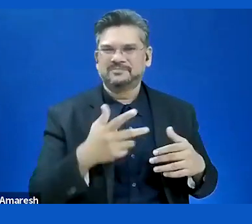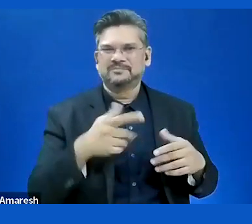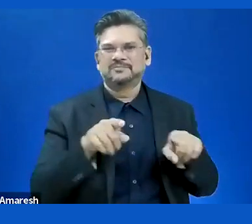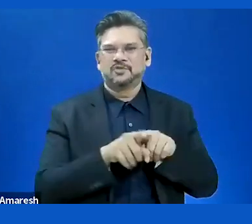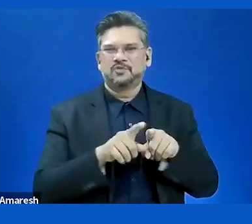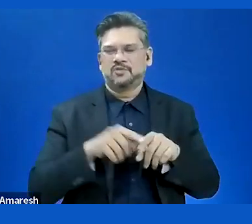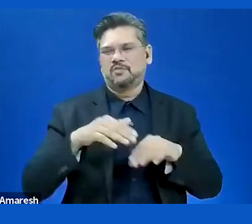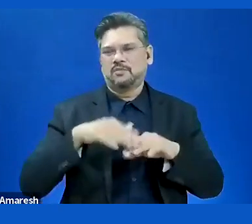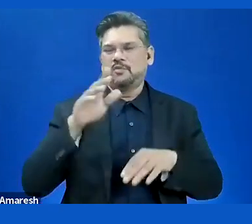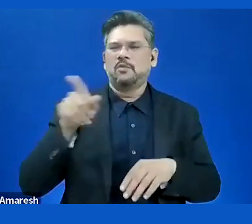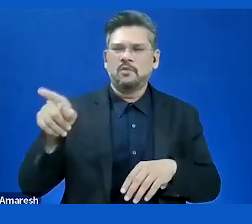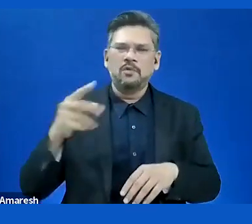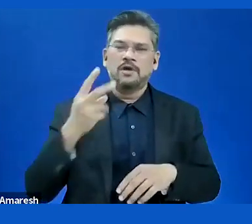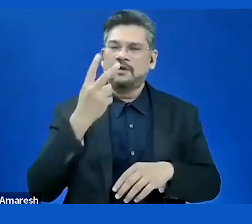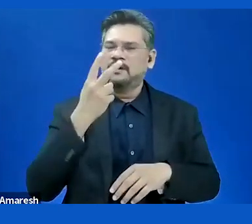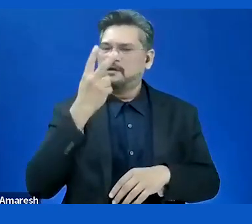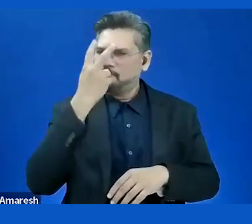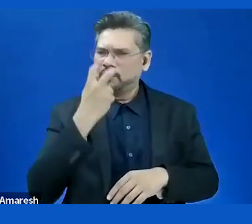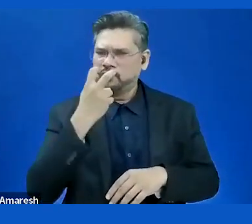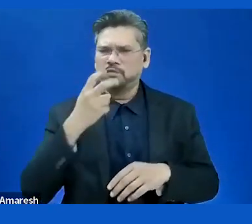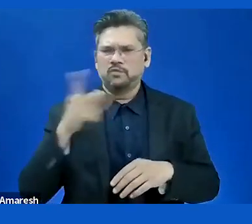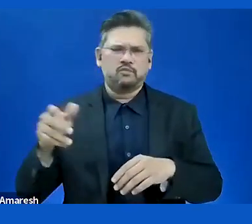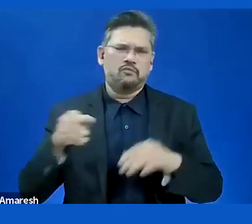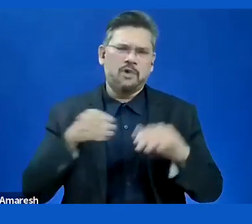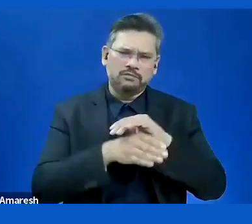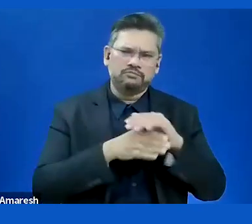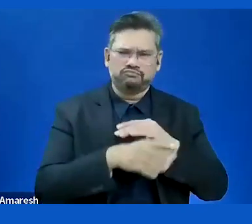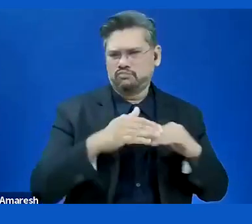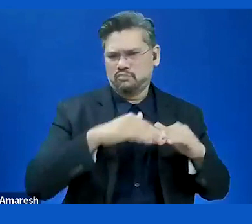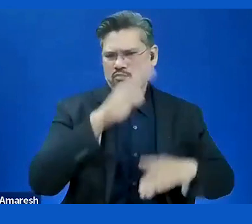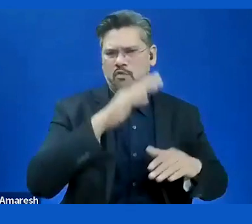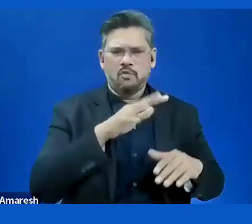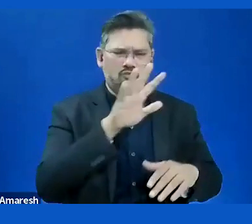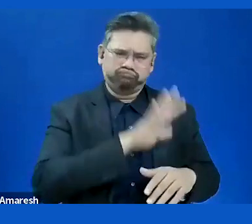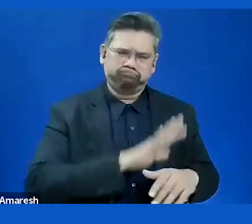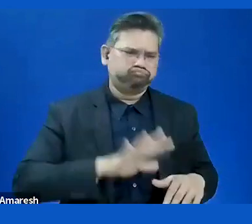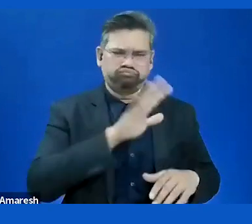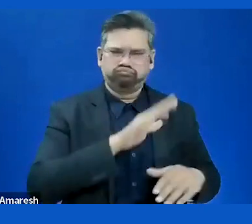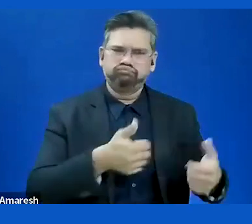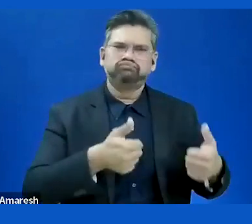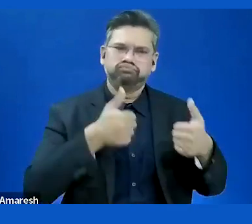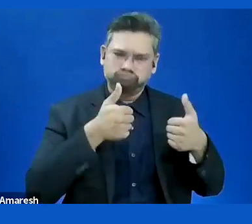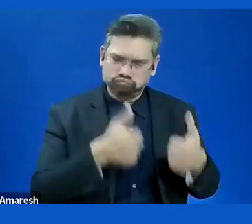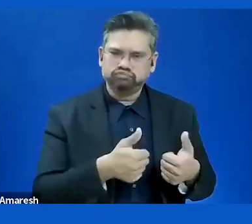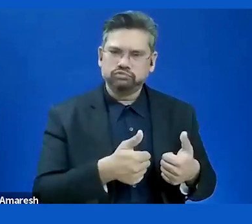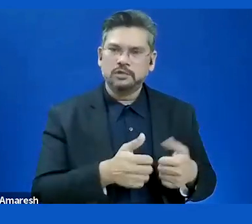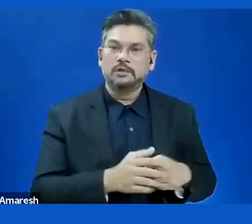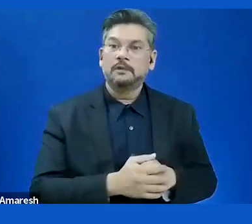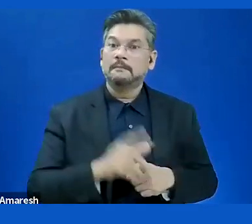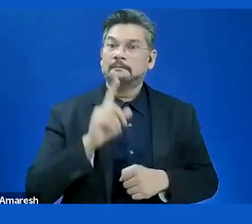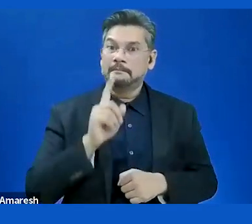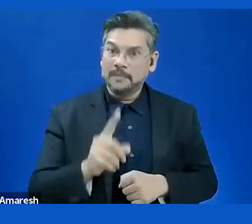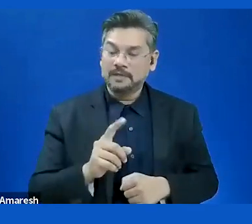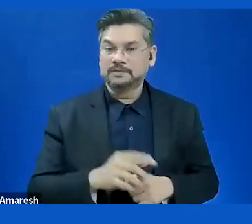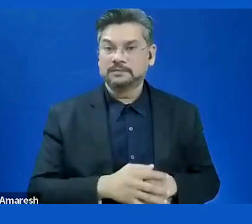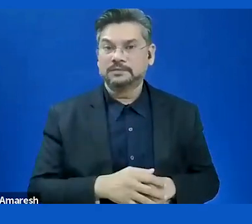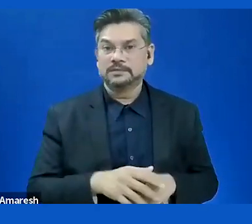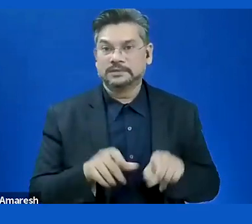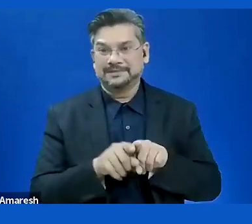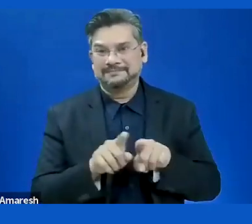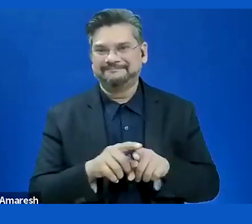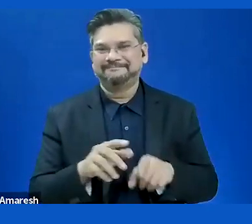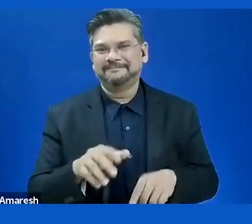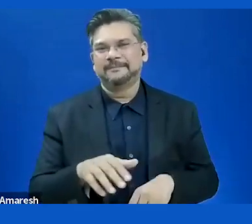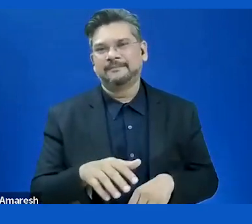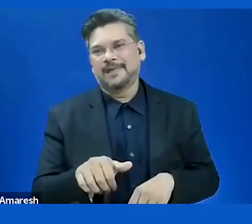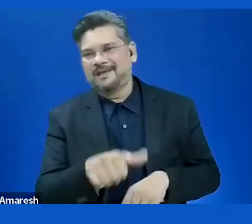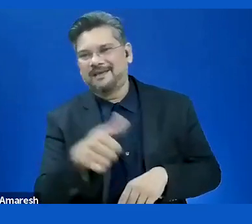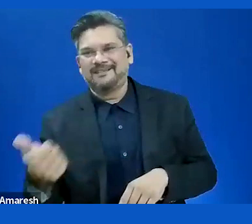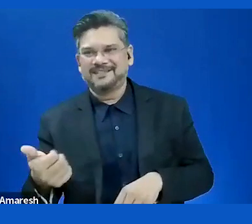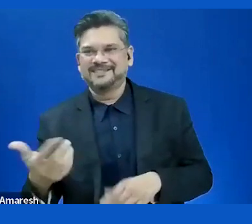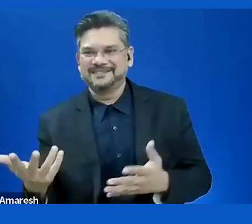accessibility. I would emphasize the cognitive side. And someone from that group is important